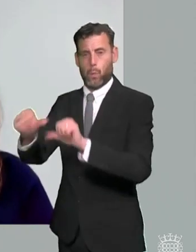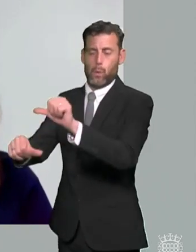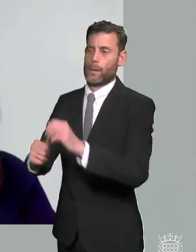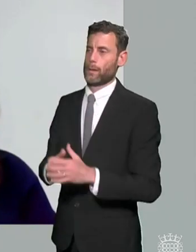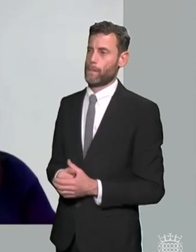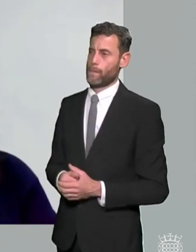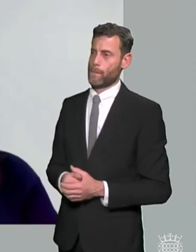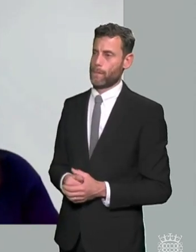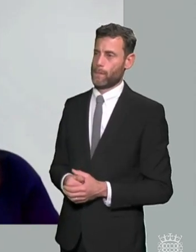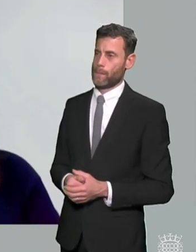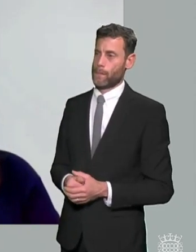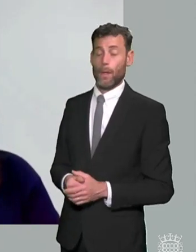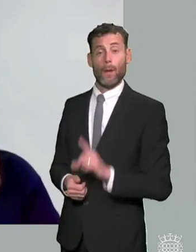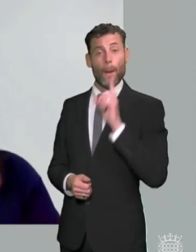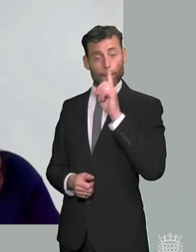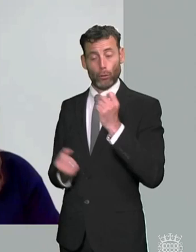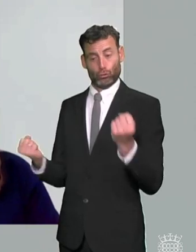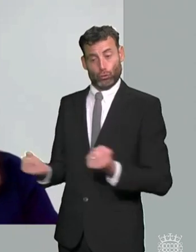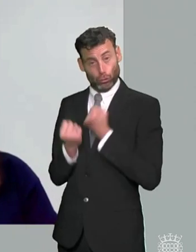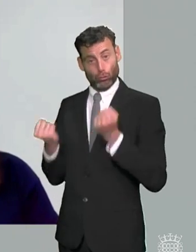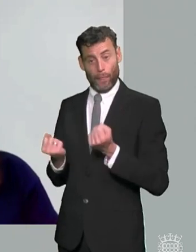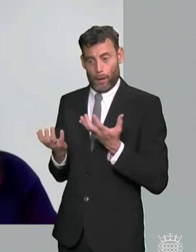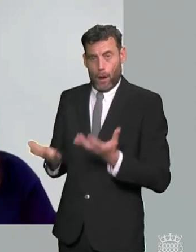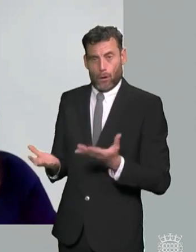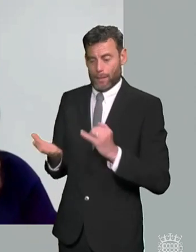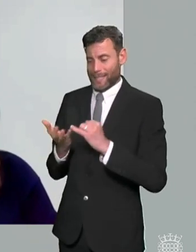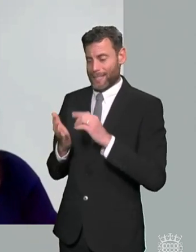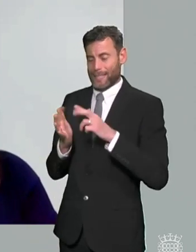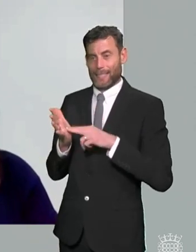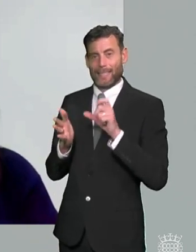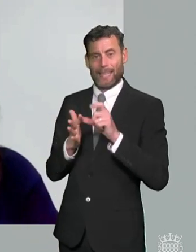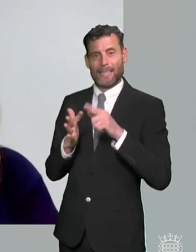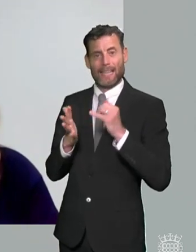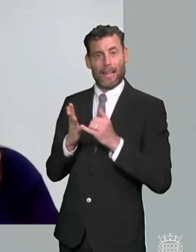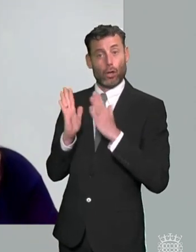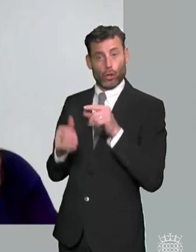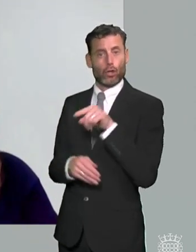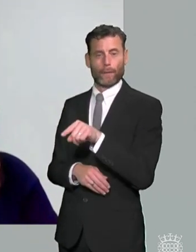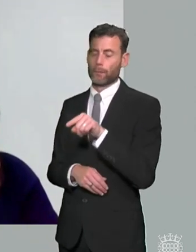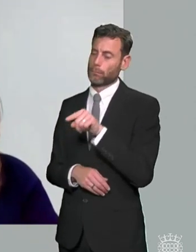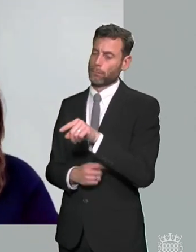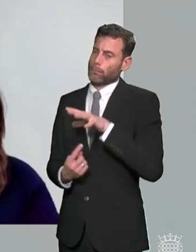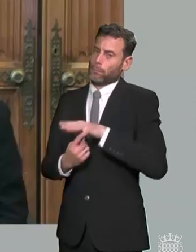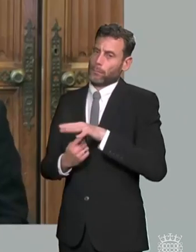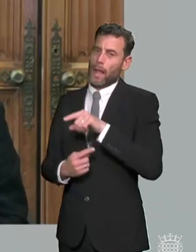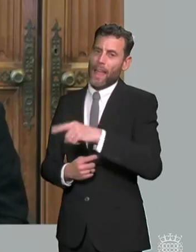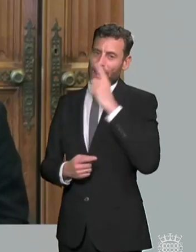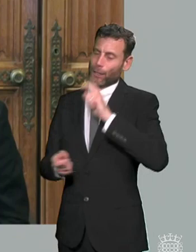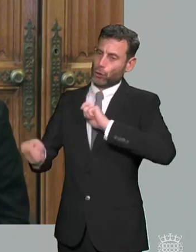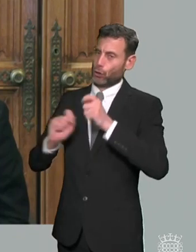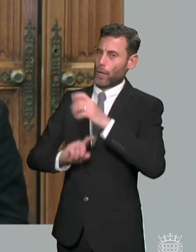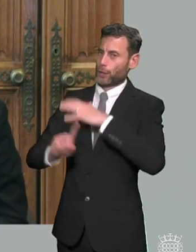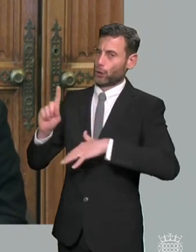is absolutely um you know where you could where kind of change could be affected thank you tom